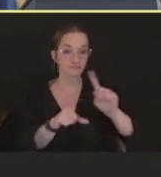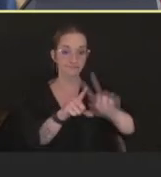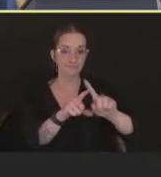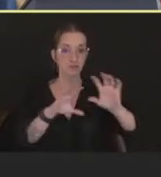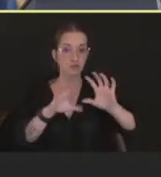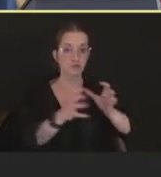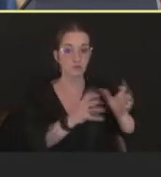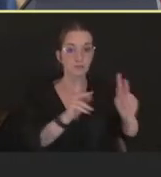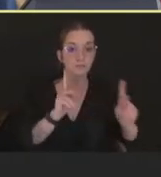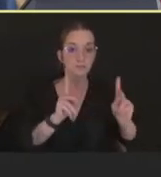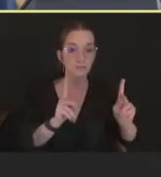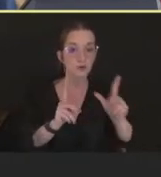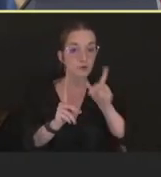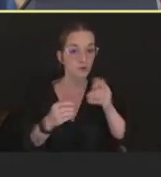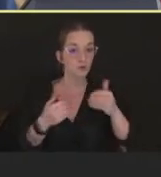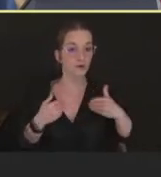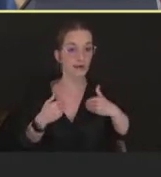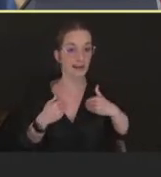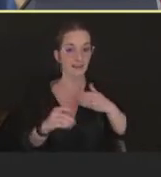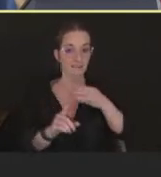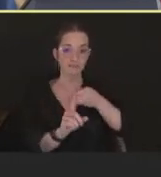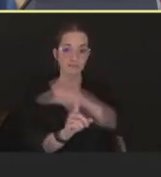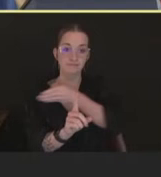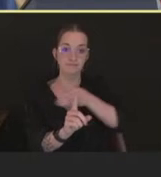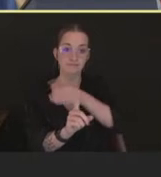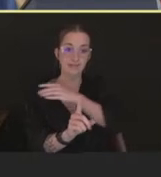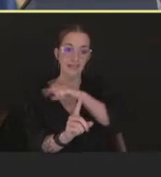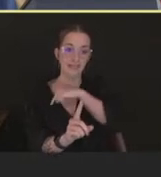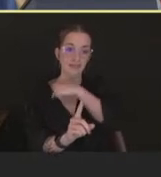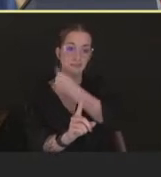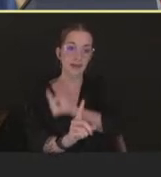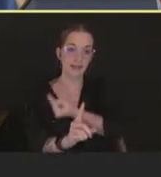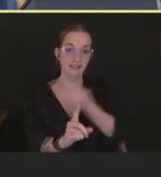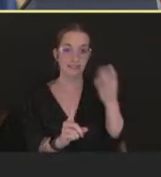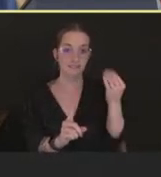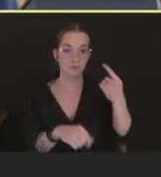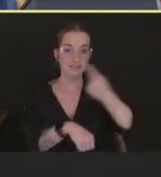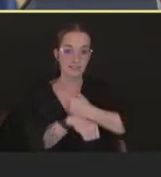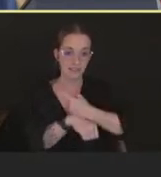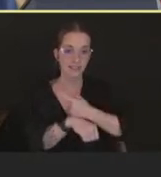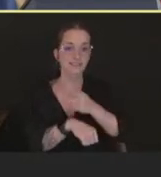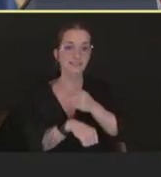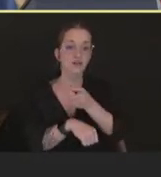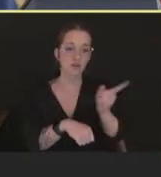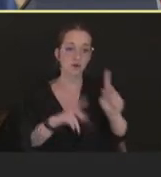the following within the past 14 days, were also part of this PEP plus plus group. So that includes